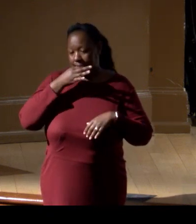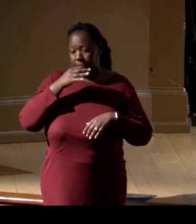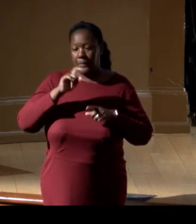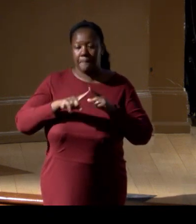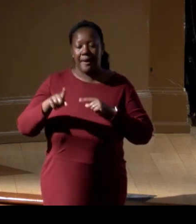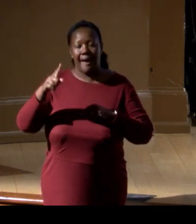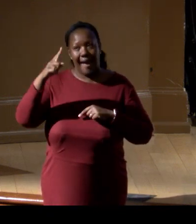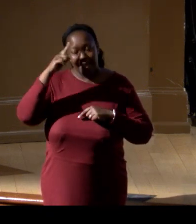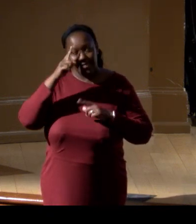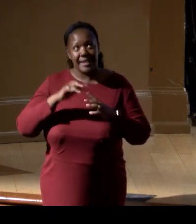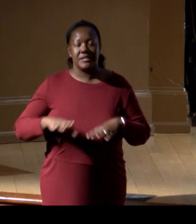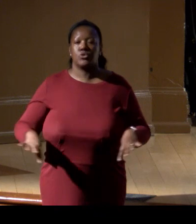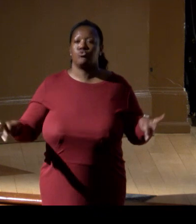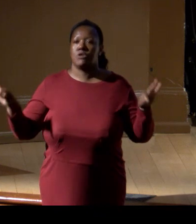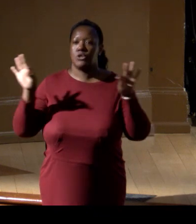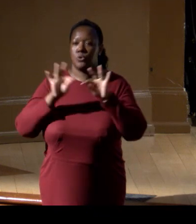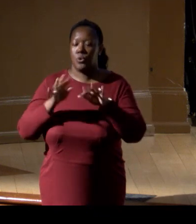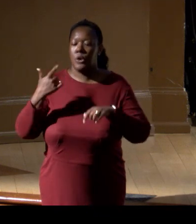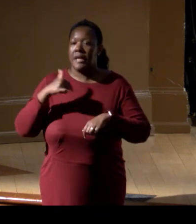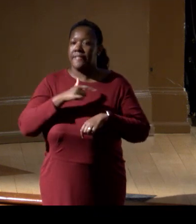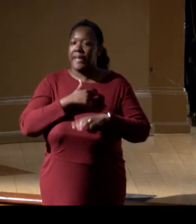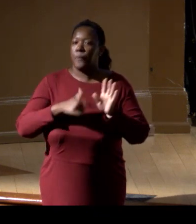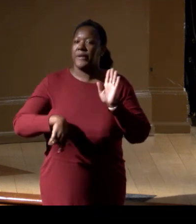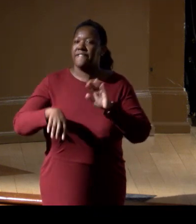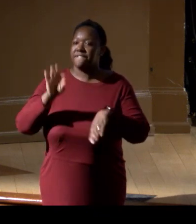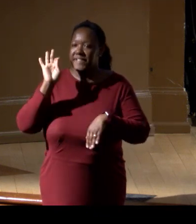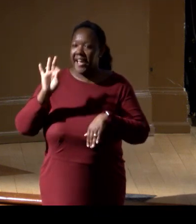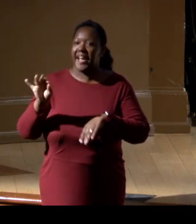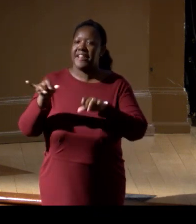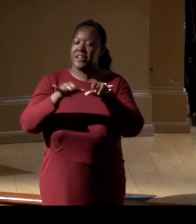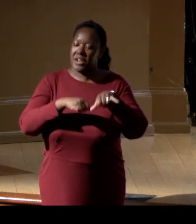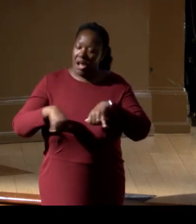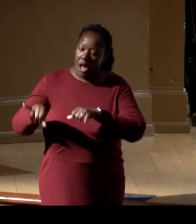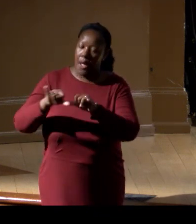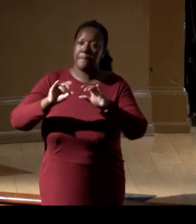that we find common, transparent open platforms.